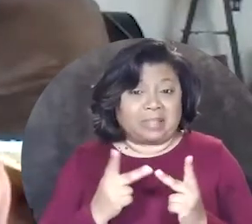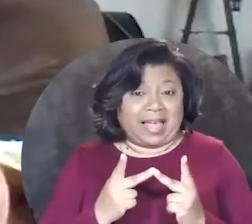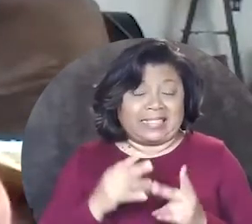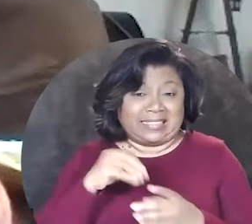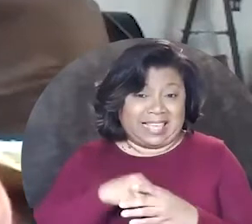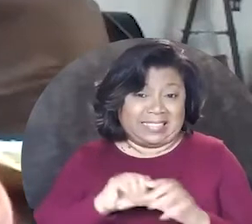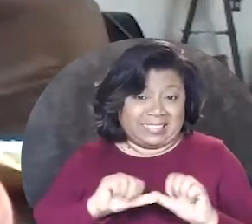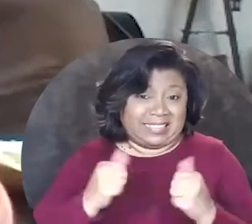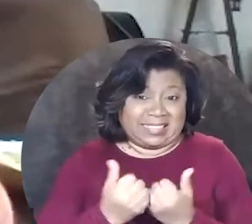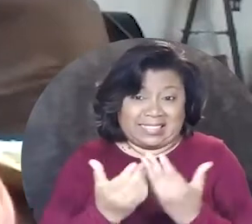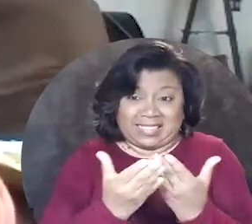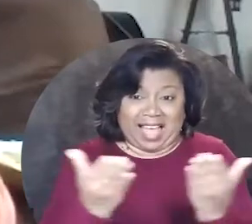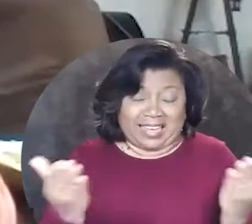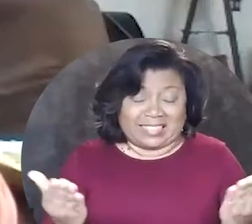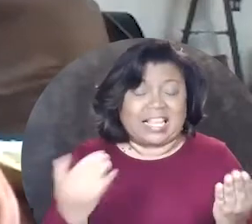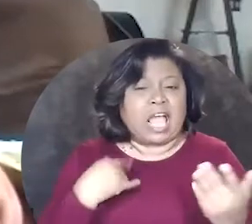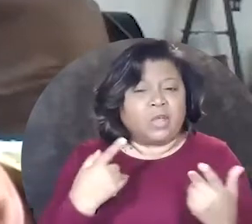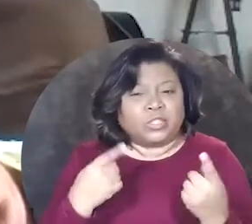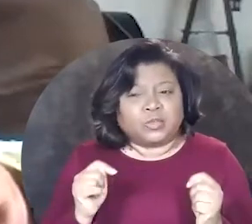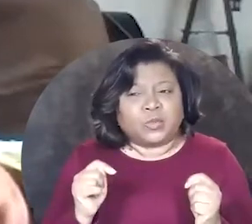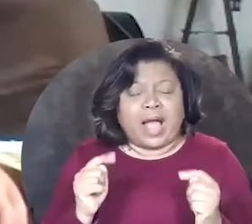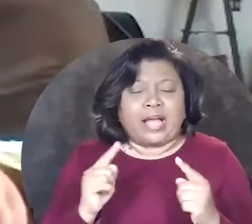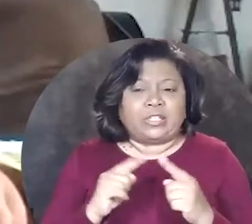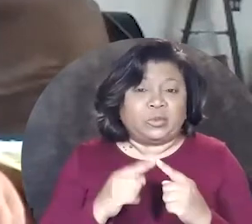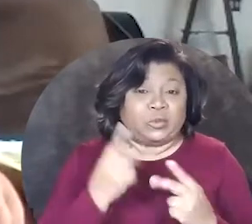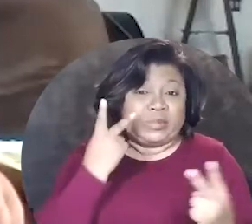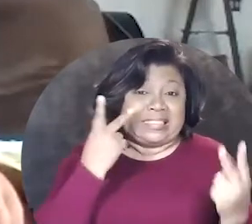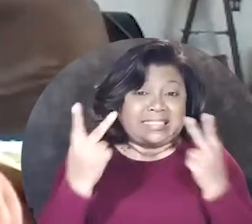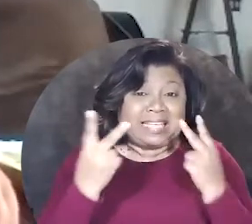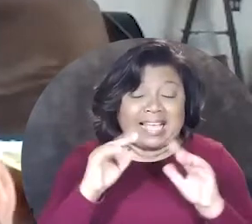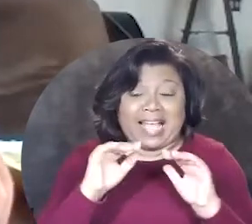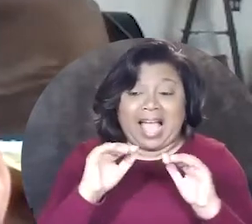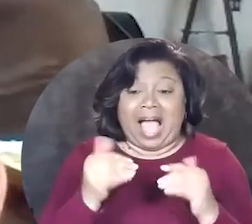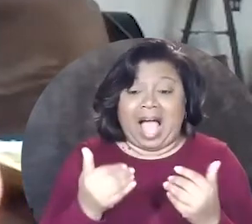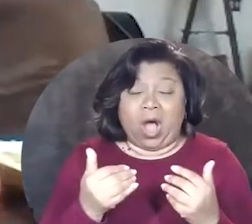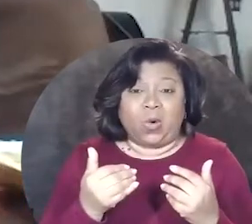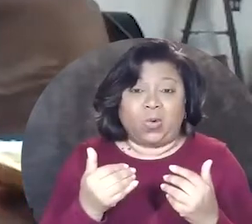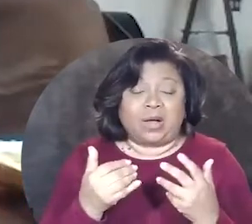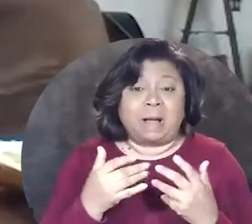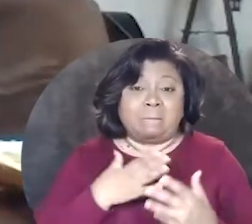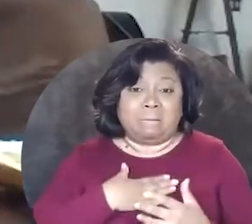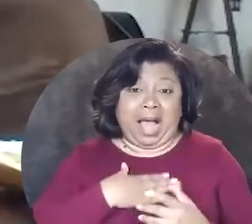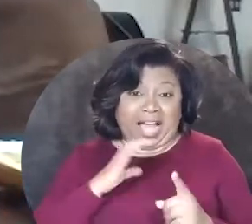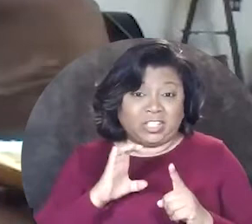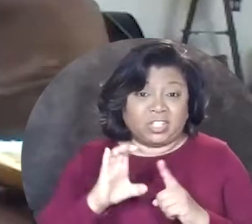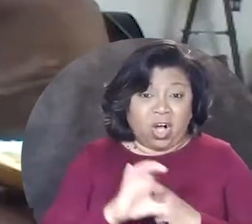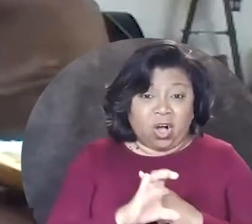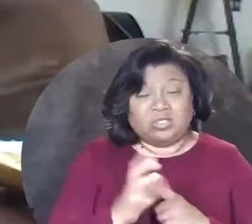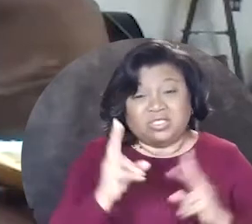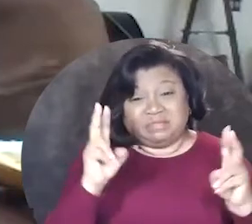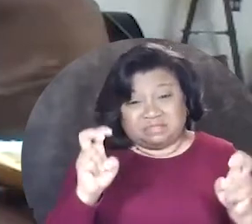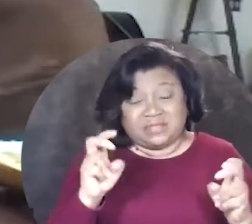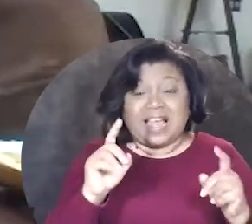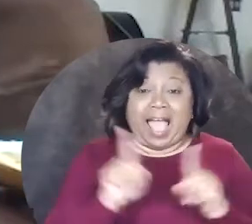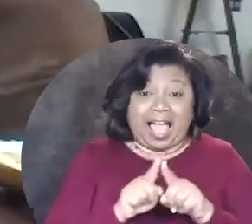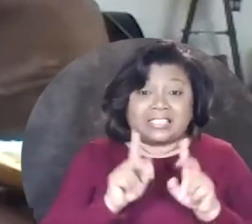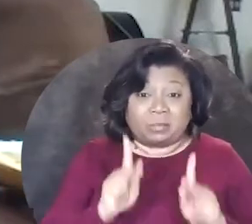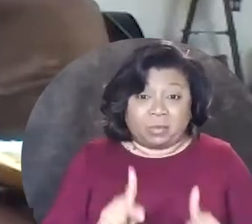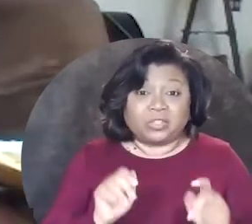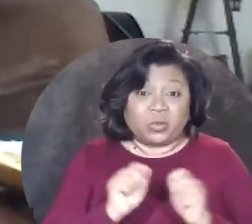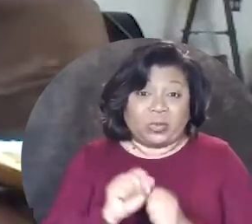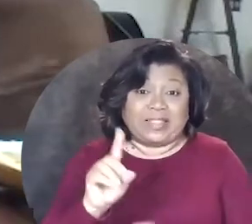place in society and we're trying to see how my culture so to speak as a person with a